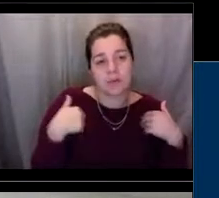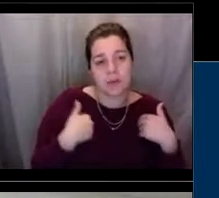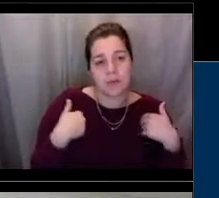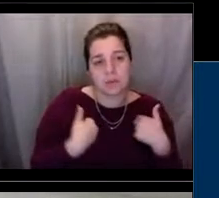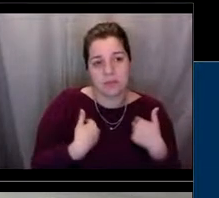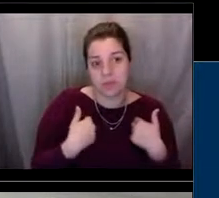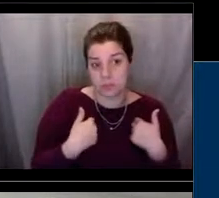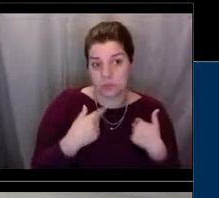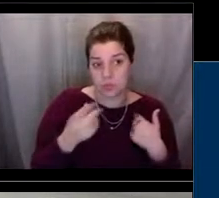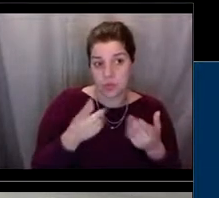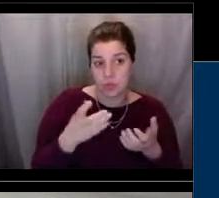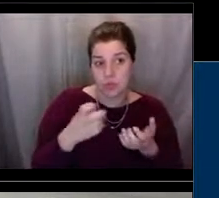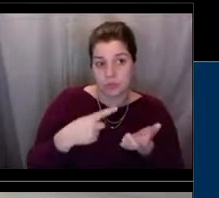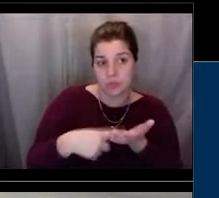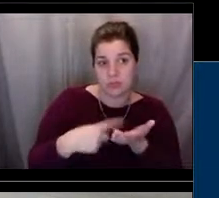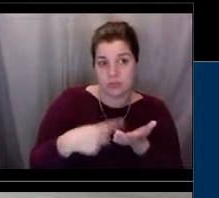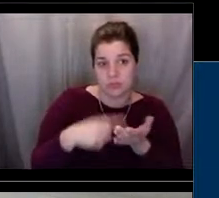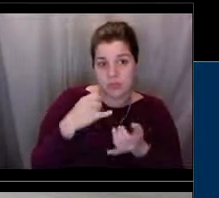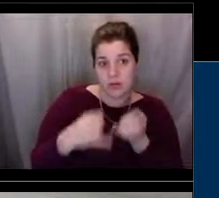I think we can move into the next section.